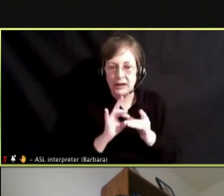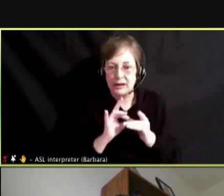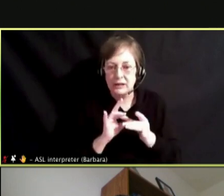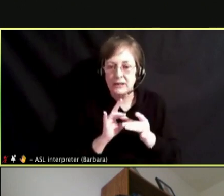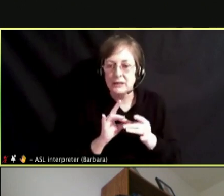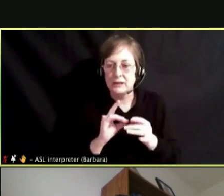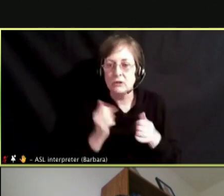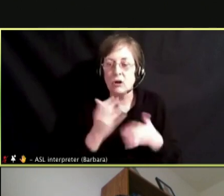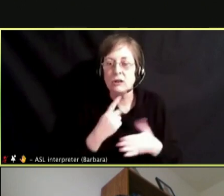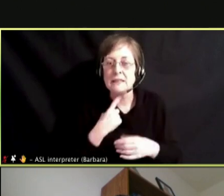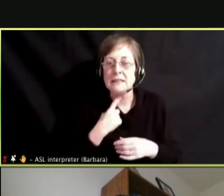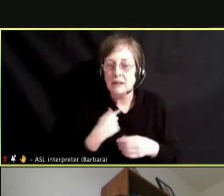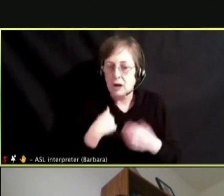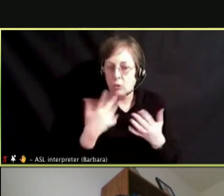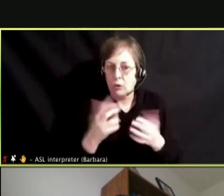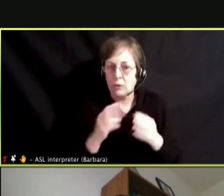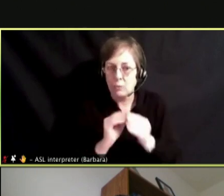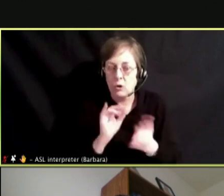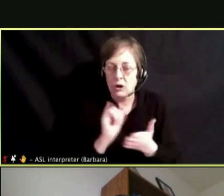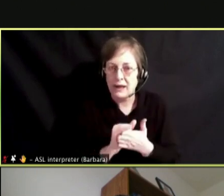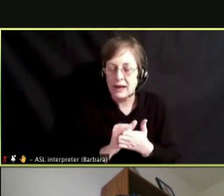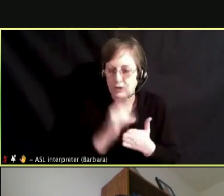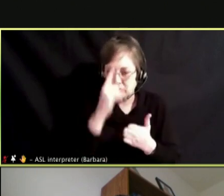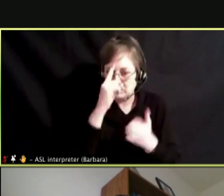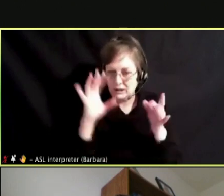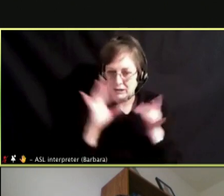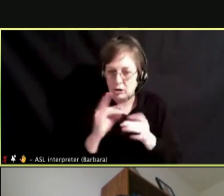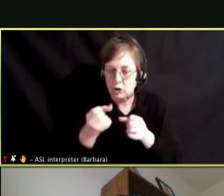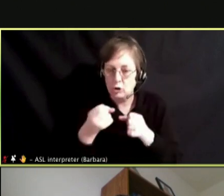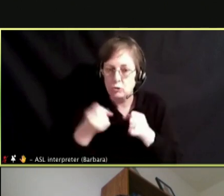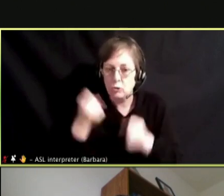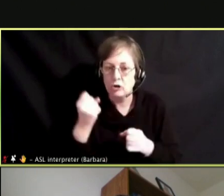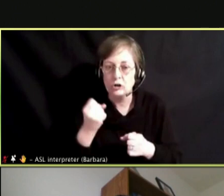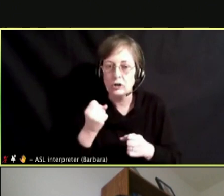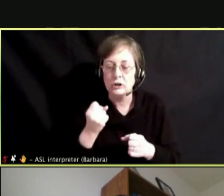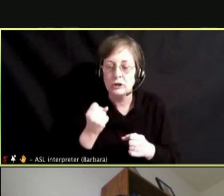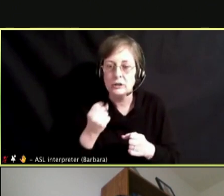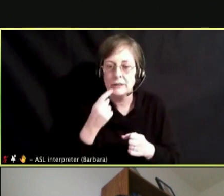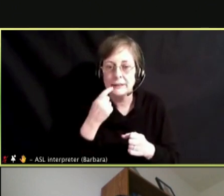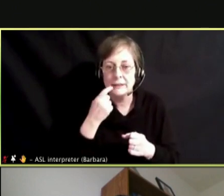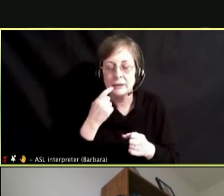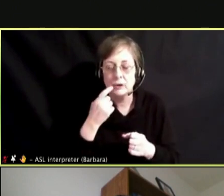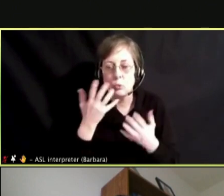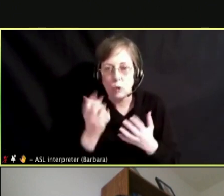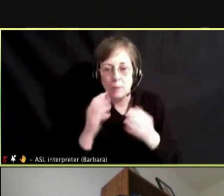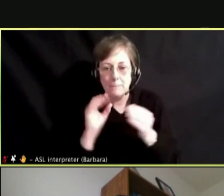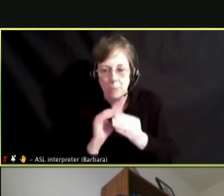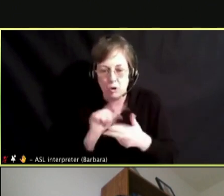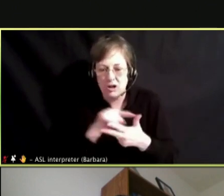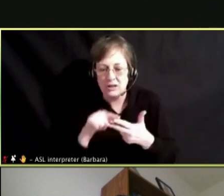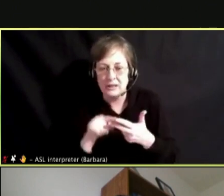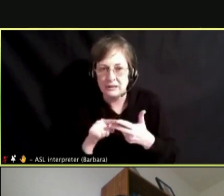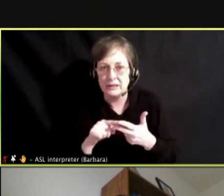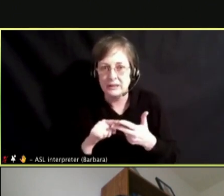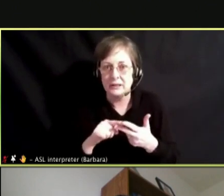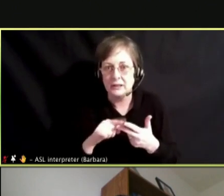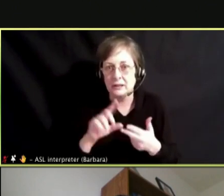IS WHAT CAUSES THE DESIRE IN THE BODY TO SAY I NEED MORE, I NEED MORE, I NEED MORE.